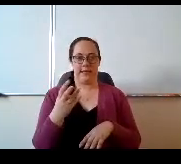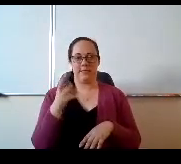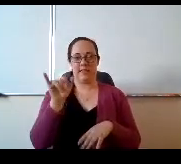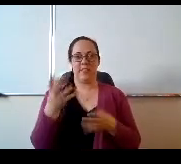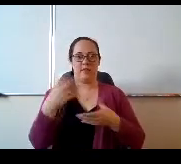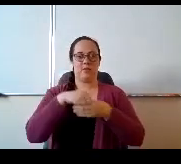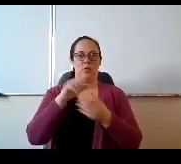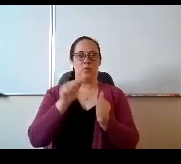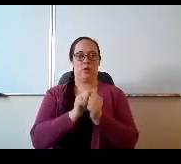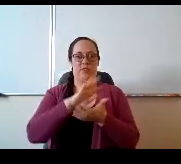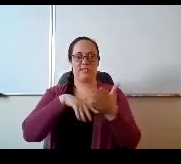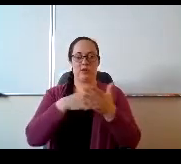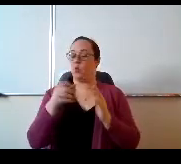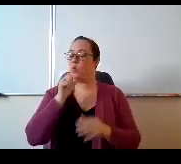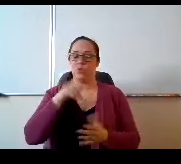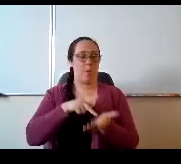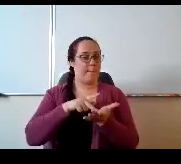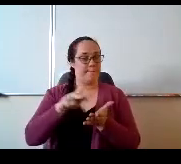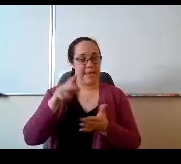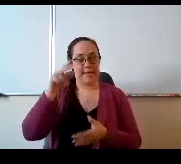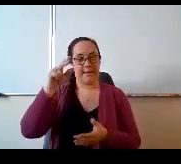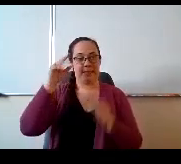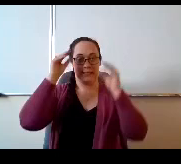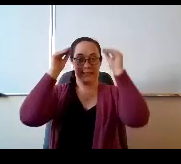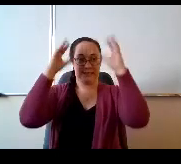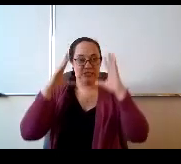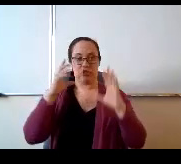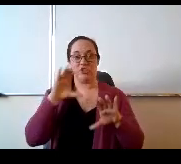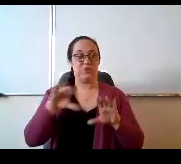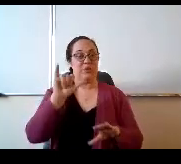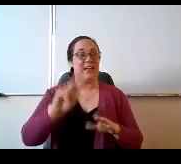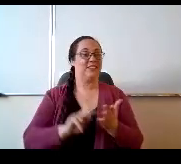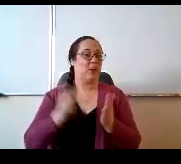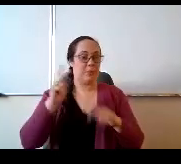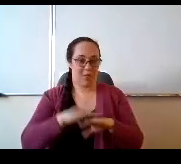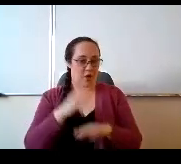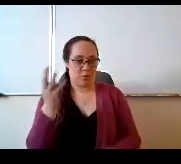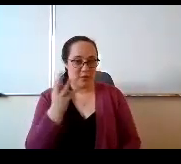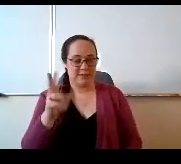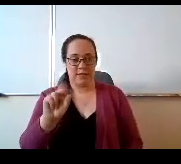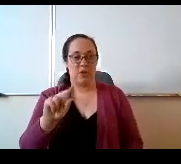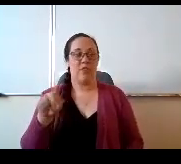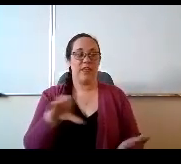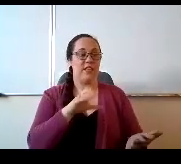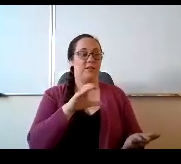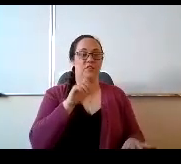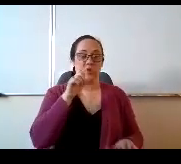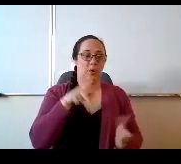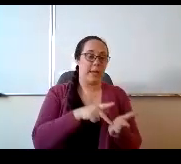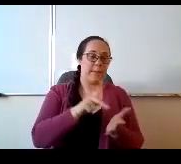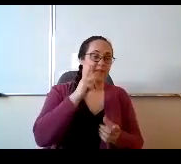We don't pay teachers double to do that on Wednesday. They don't get paid to do their regular job on Wednesdays,